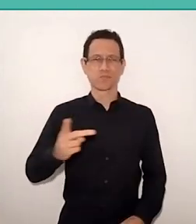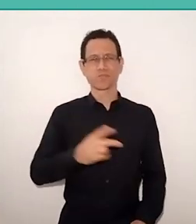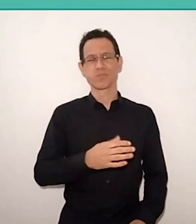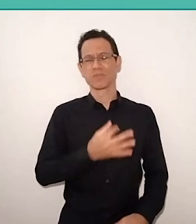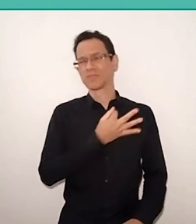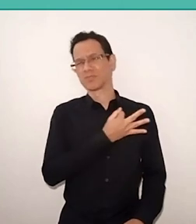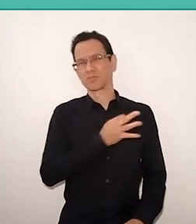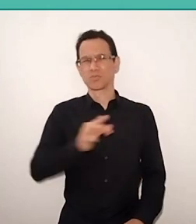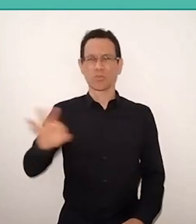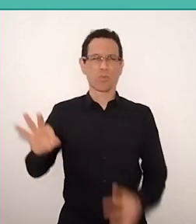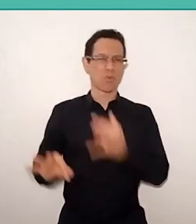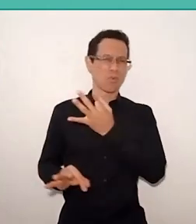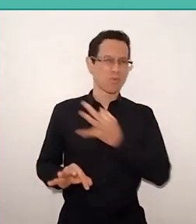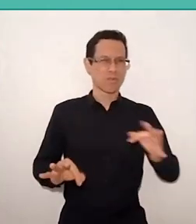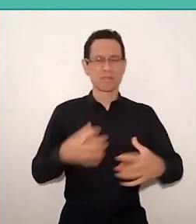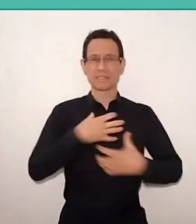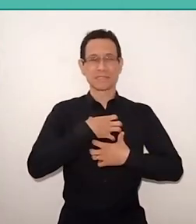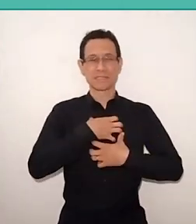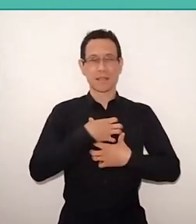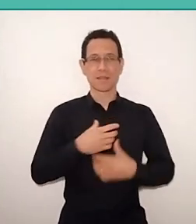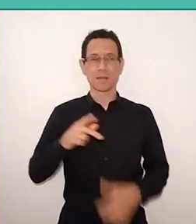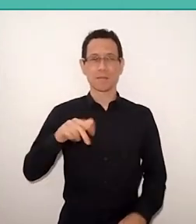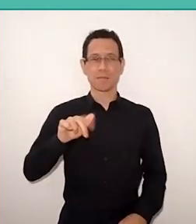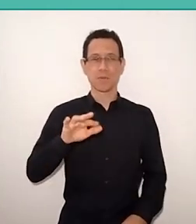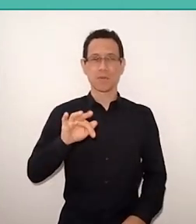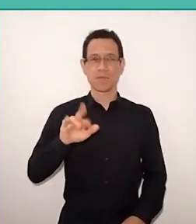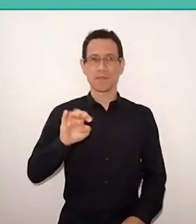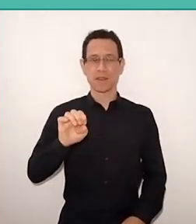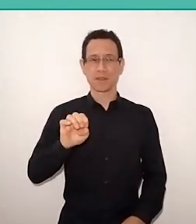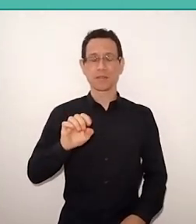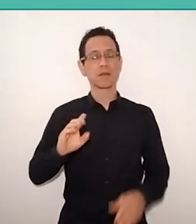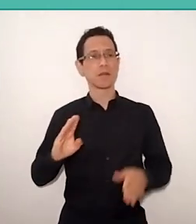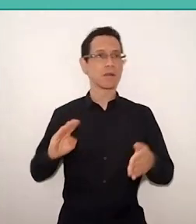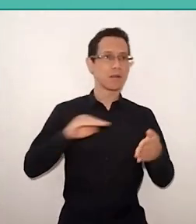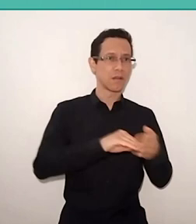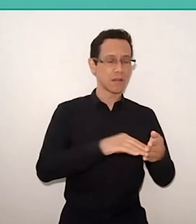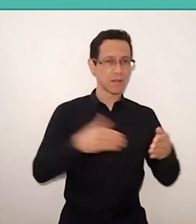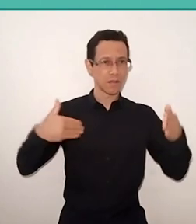Then, when we clean the grave, on the other side, there was another sign, with another poem, I mean, he went back to the cemetery, twice,